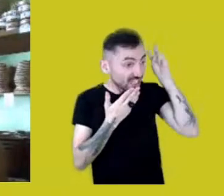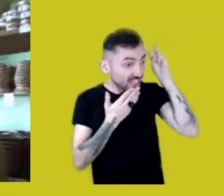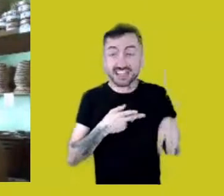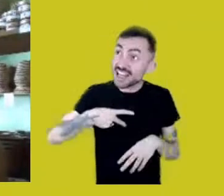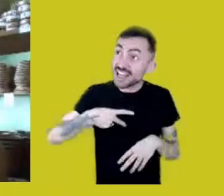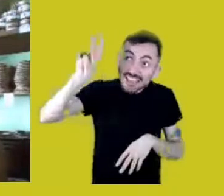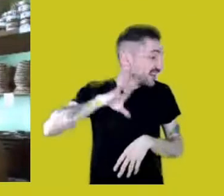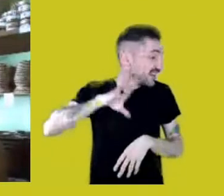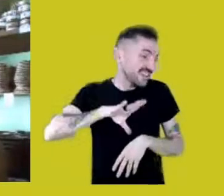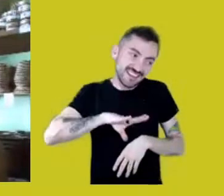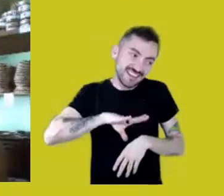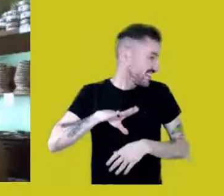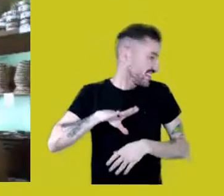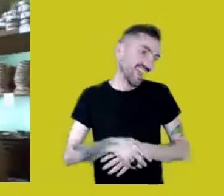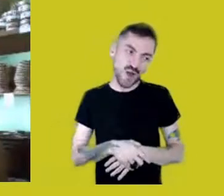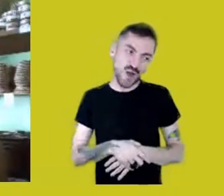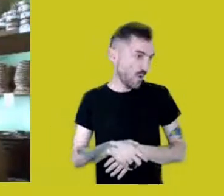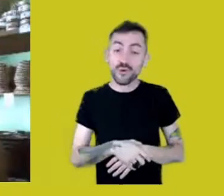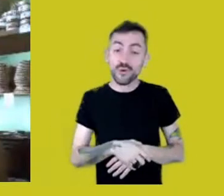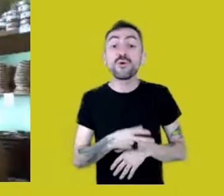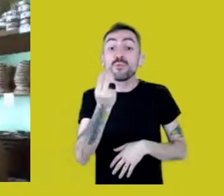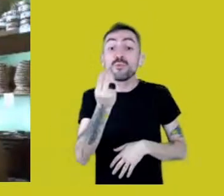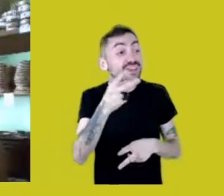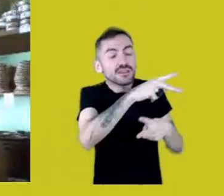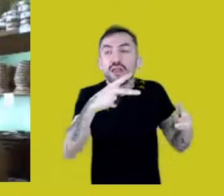So that they can also realize that.